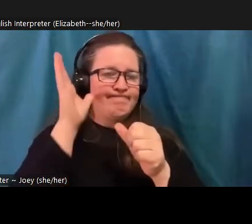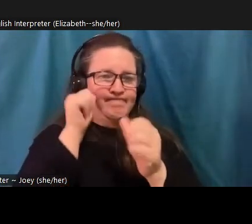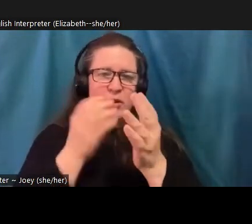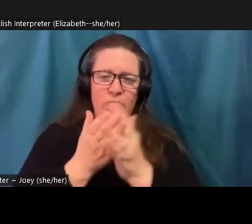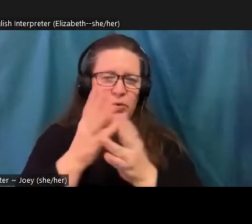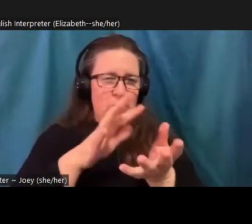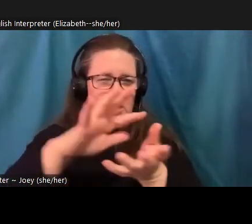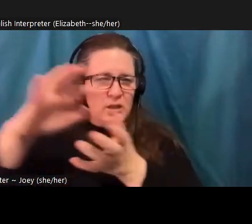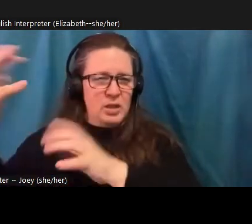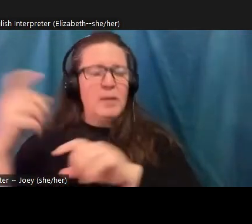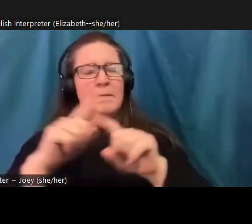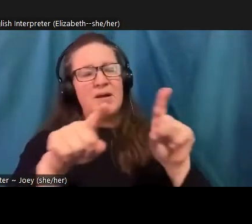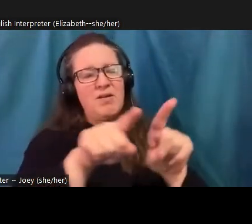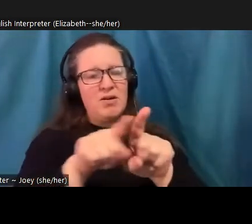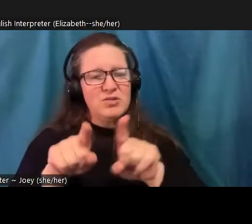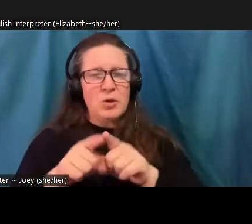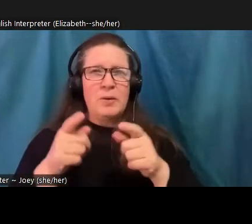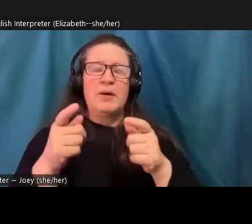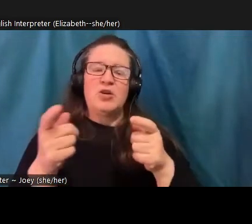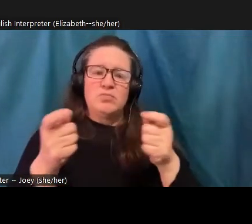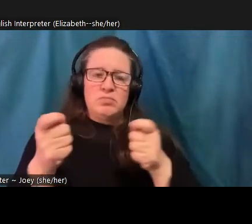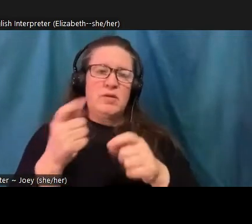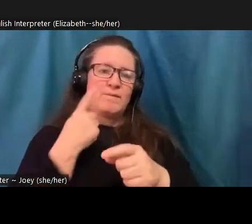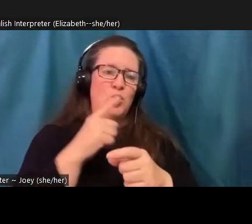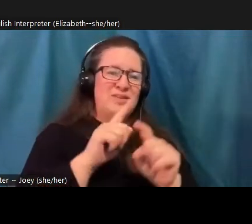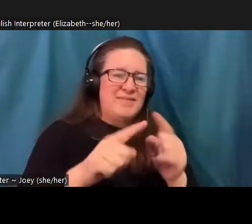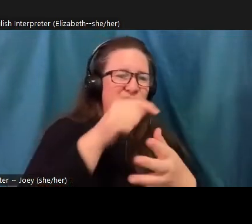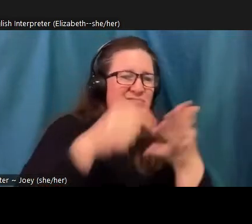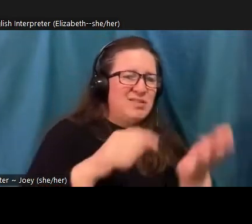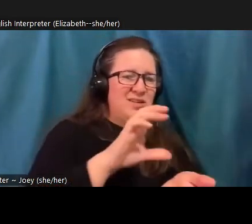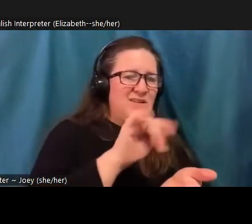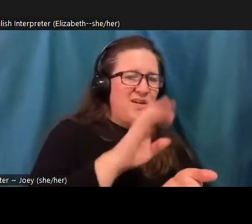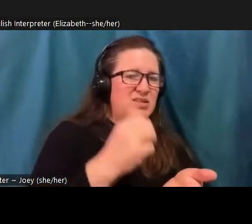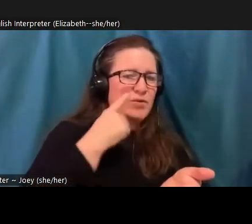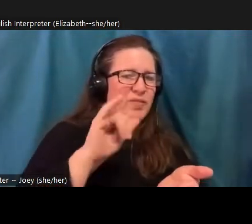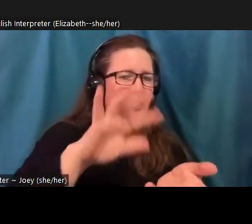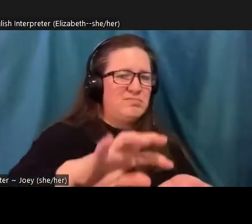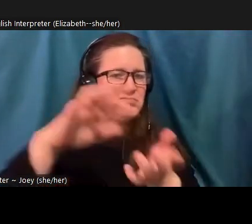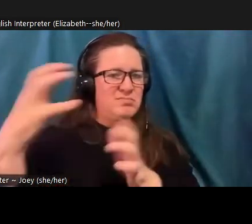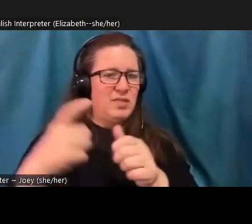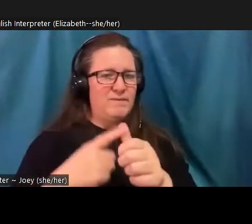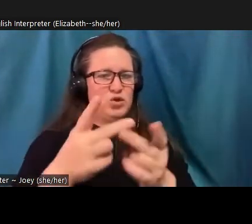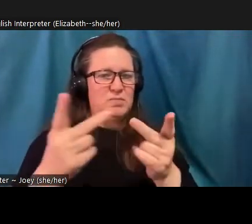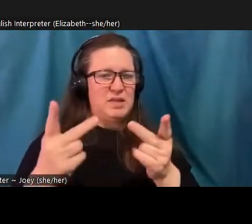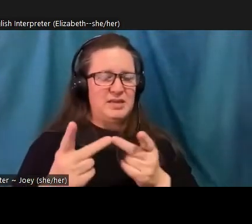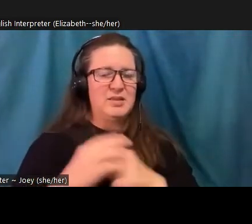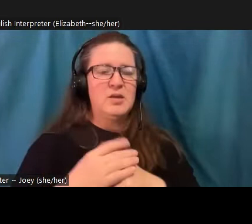the turbulence in the first place. And we argue that, you know, we don't have to be passive victims of the future,